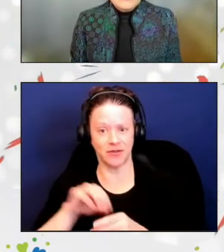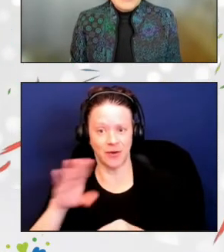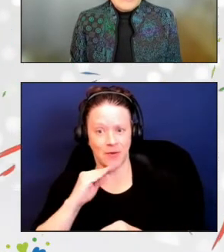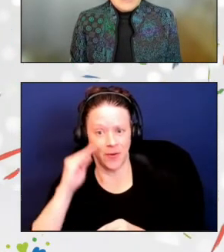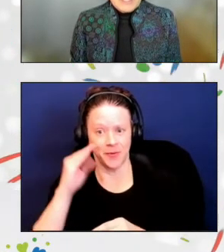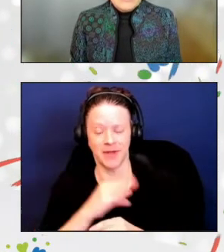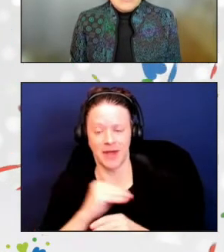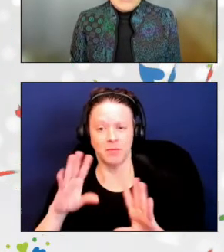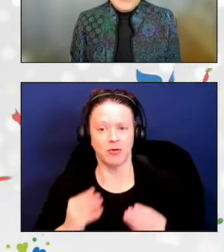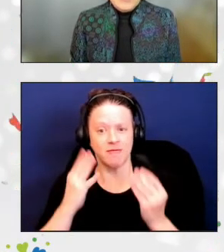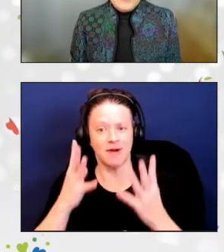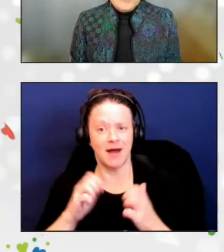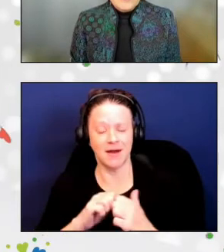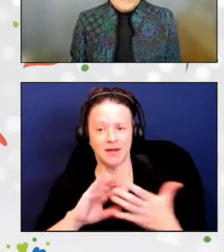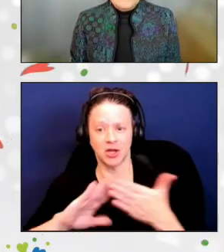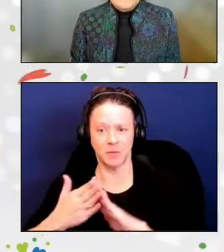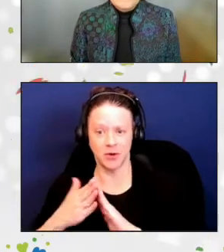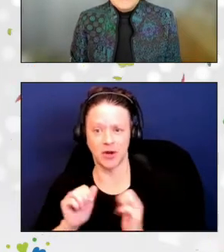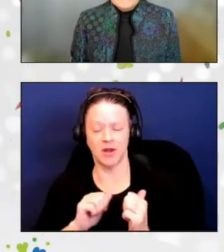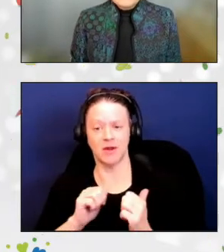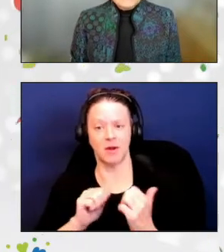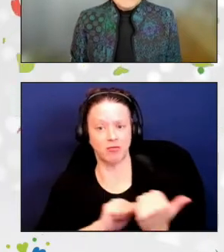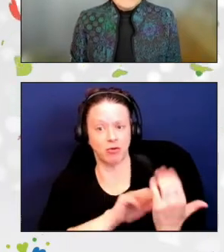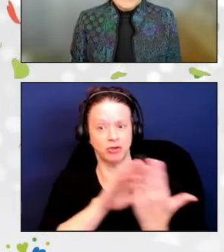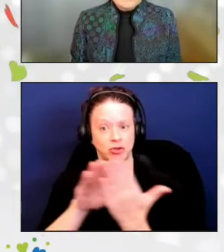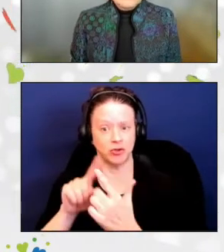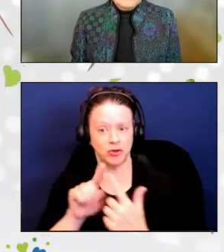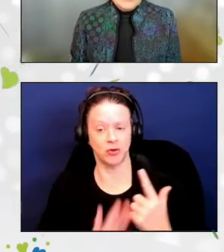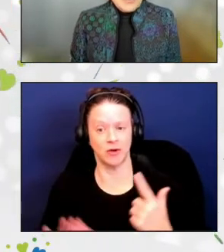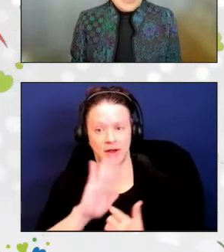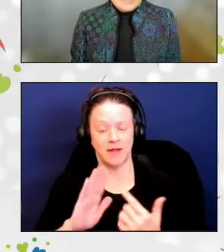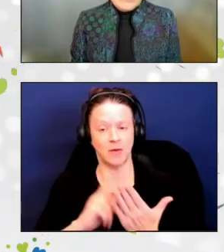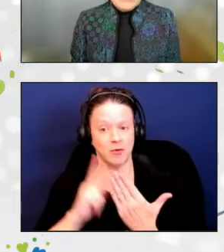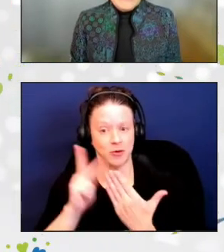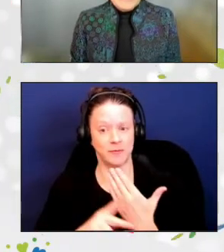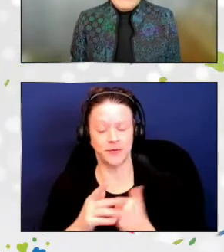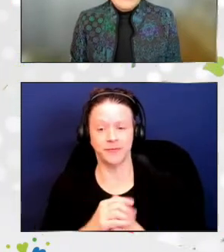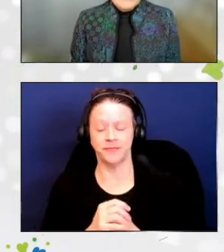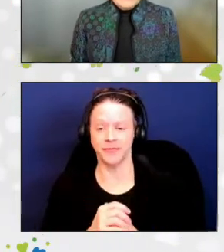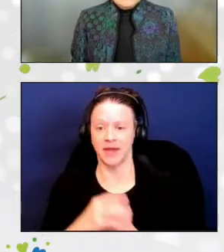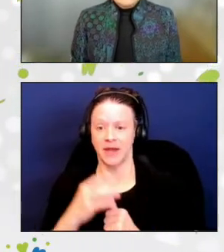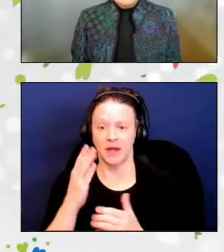to education through her program. Some of her most notable achievements include